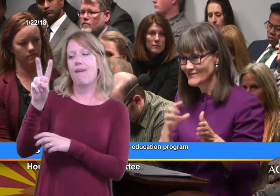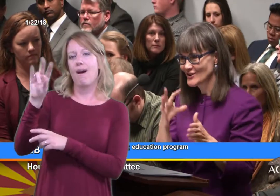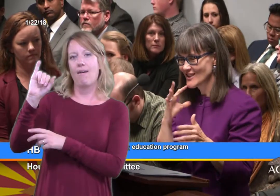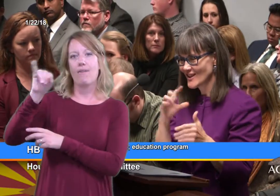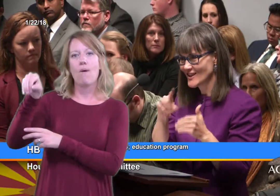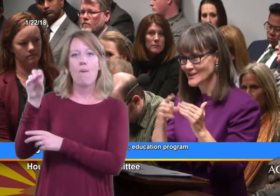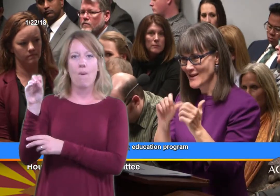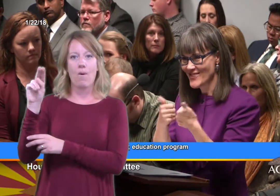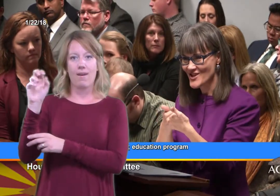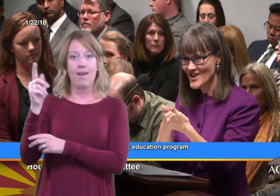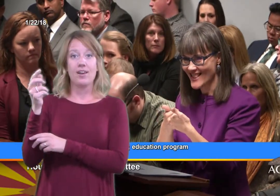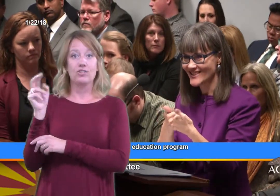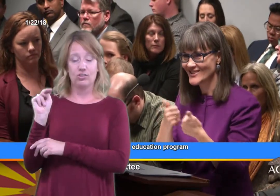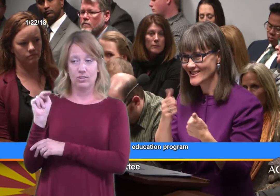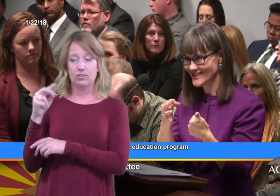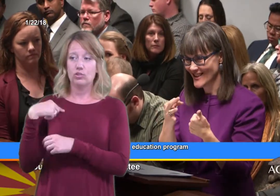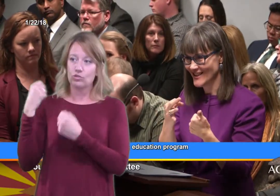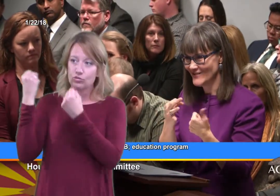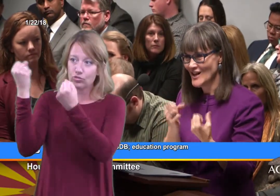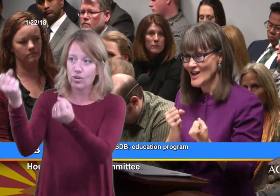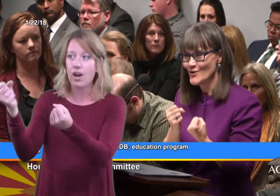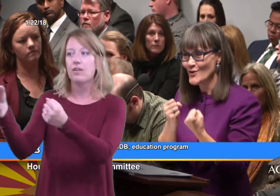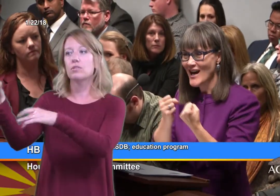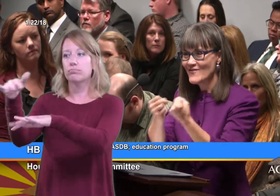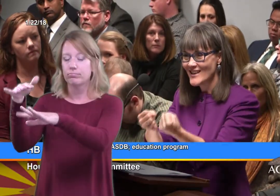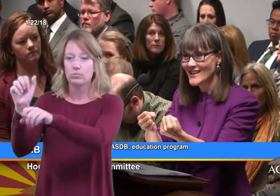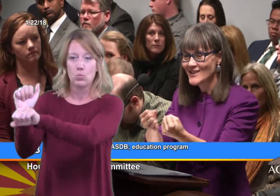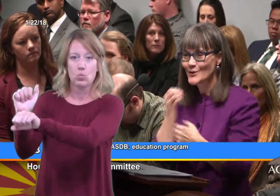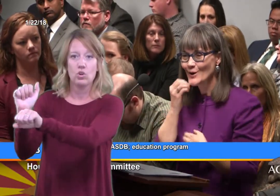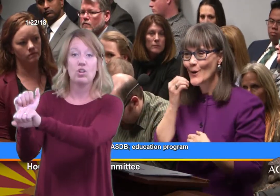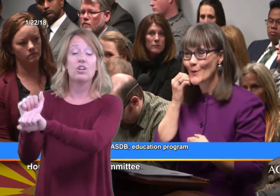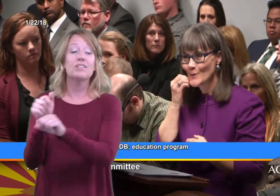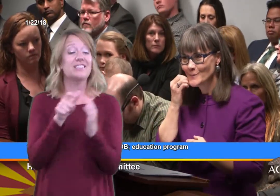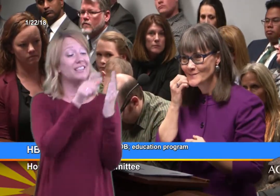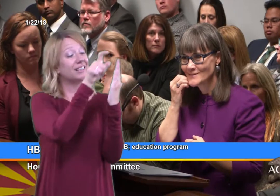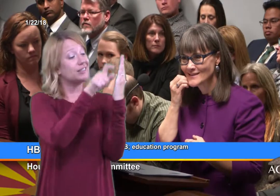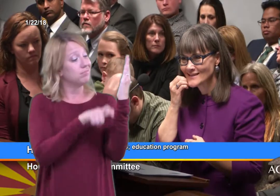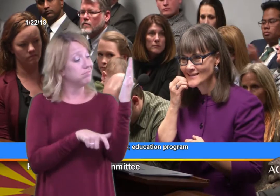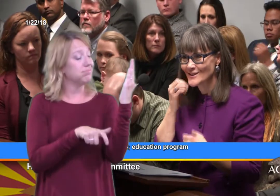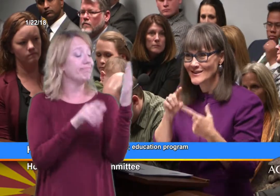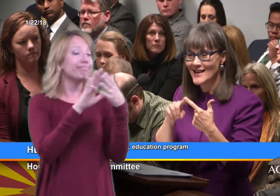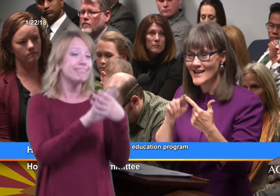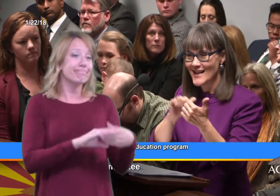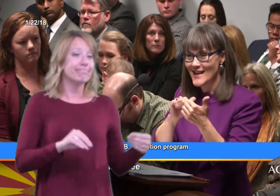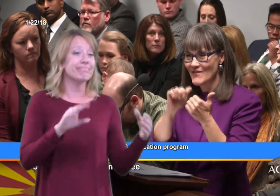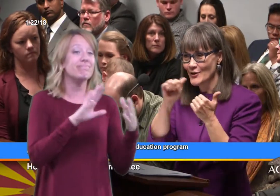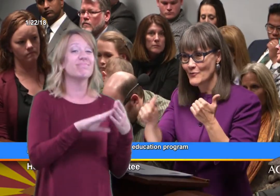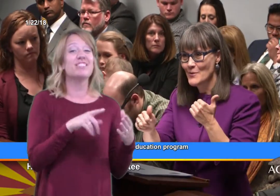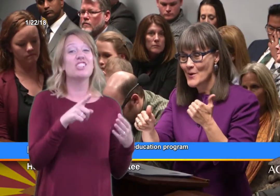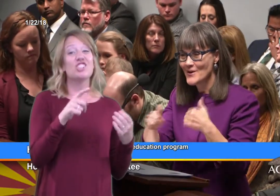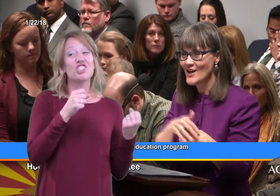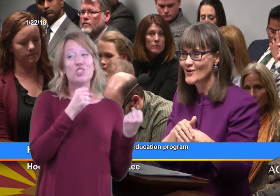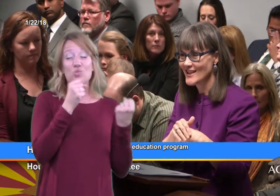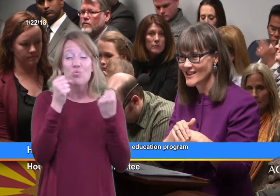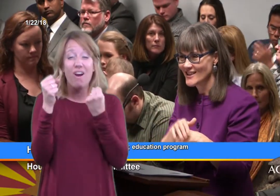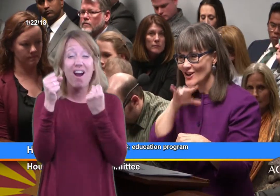she talks about the challenges of driving to a home in a very remote area